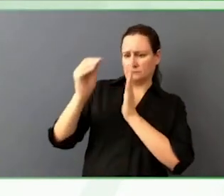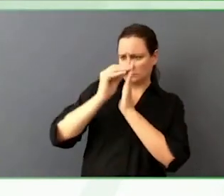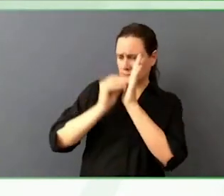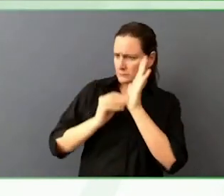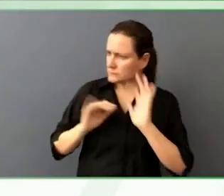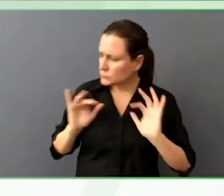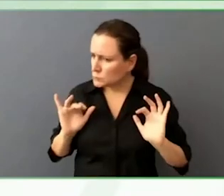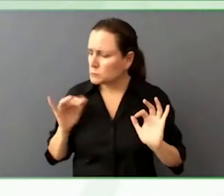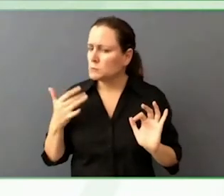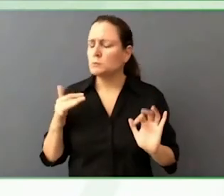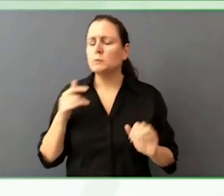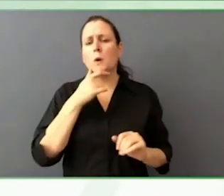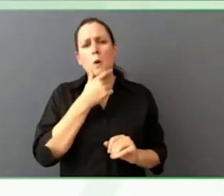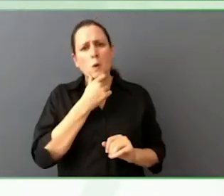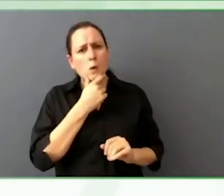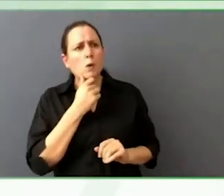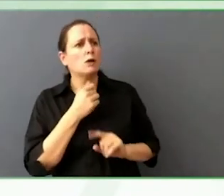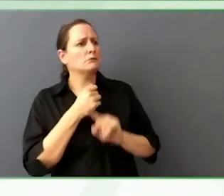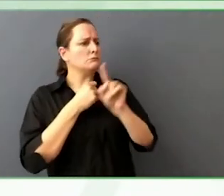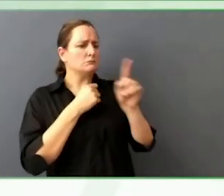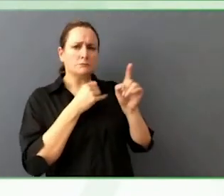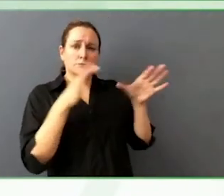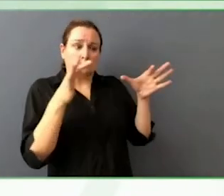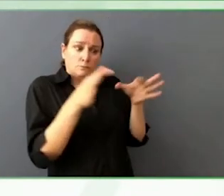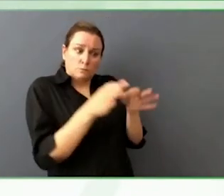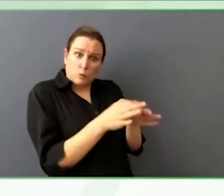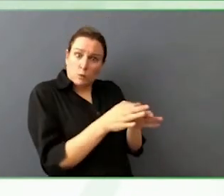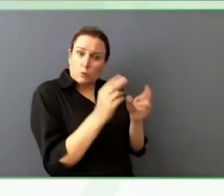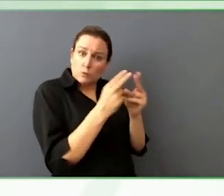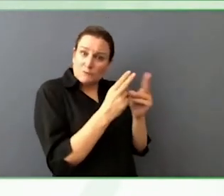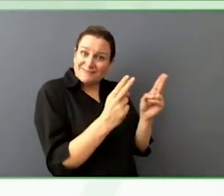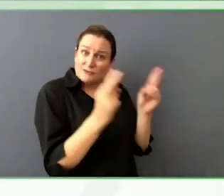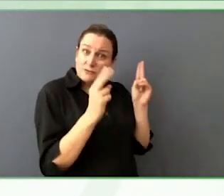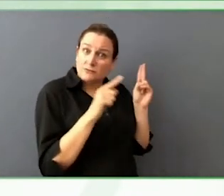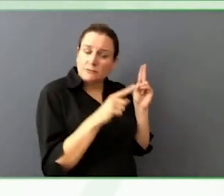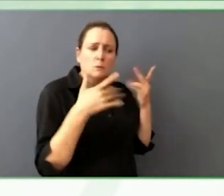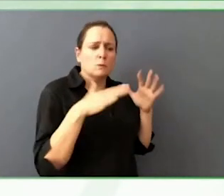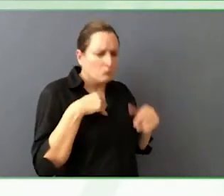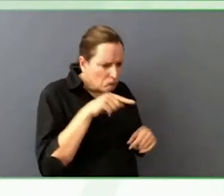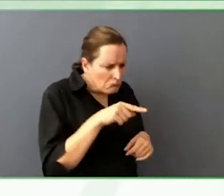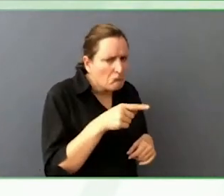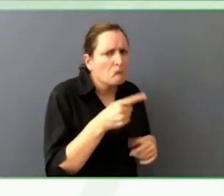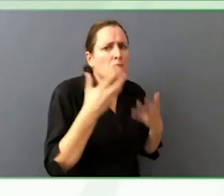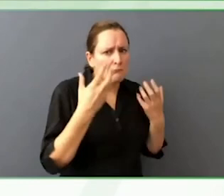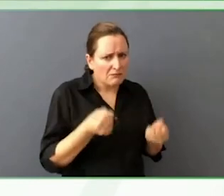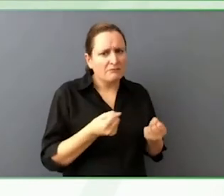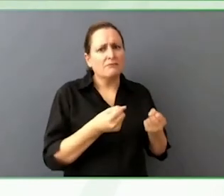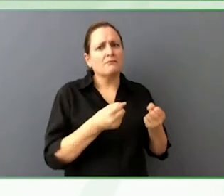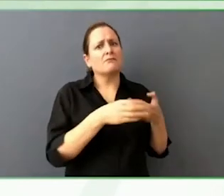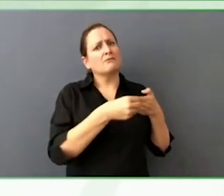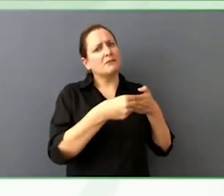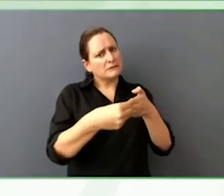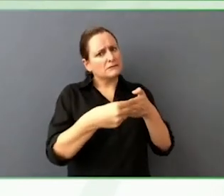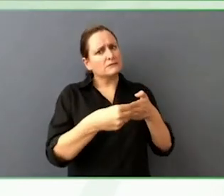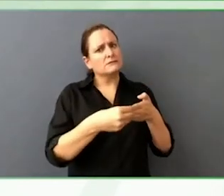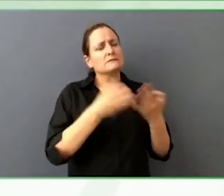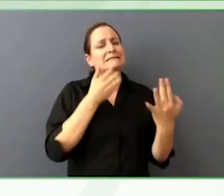I was looking at the University of Washington, the science program is very big and they had a great accessibility guide, that is just publicly posted.